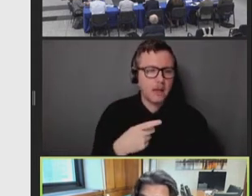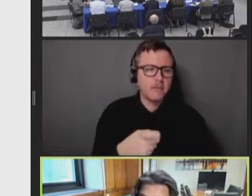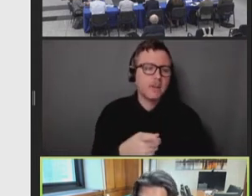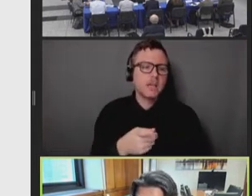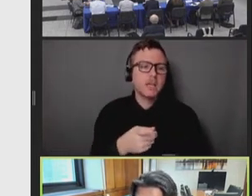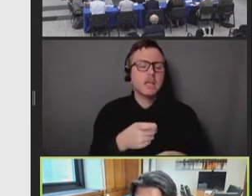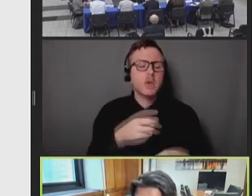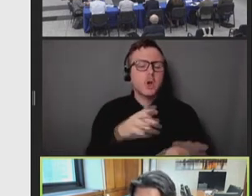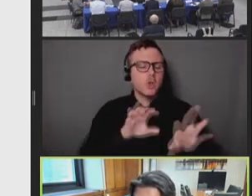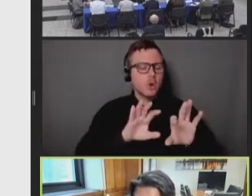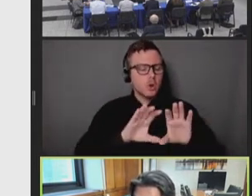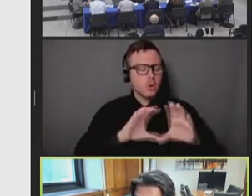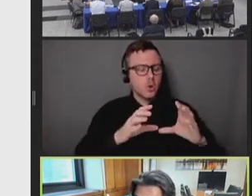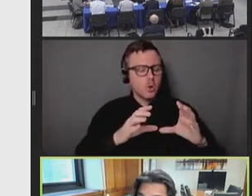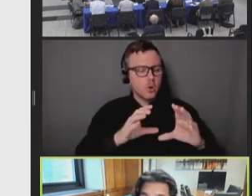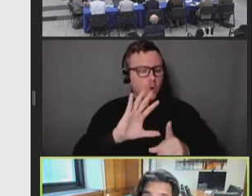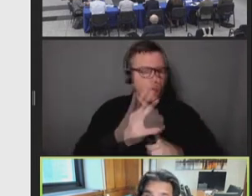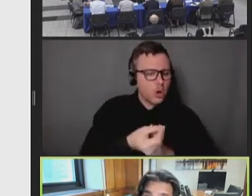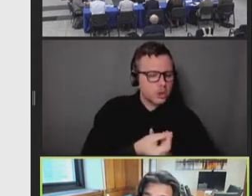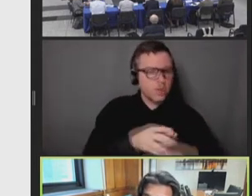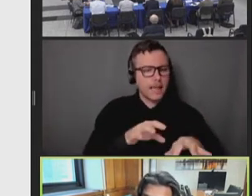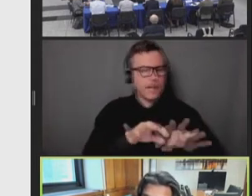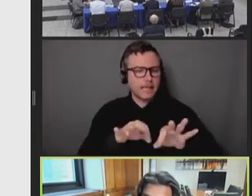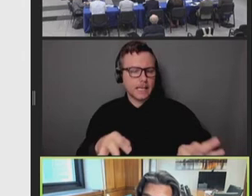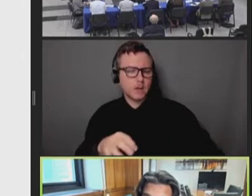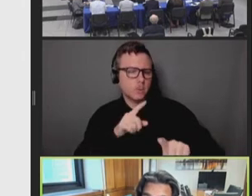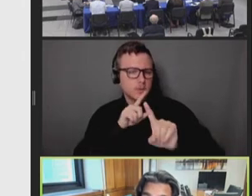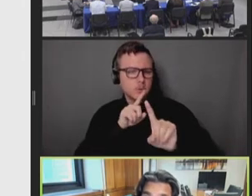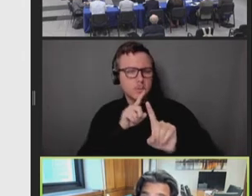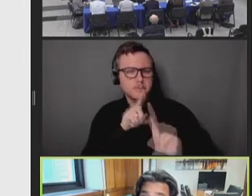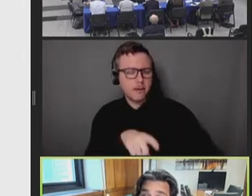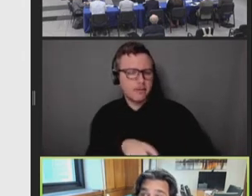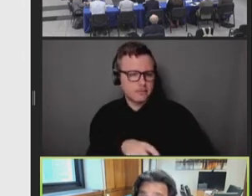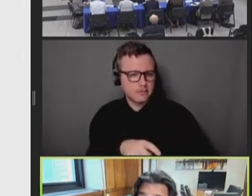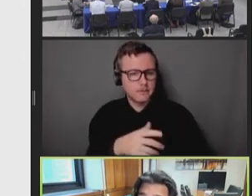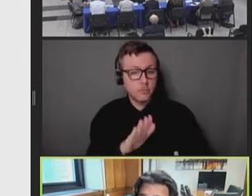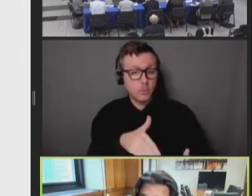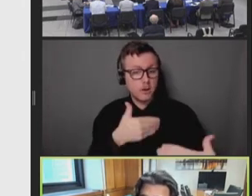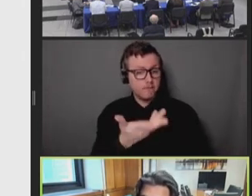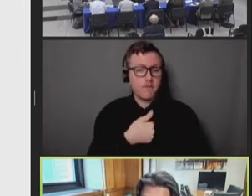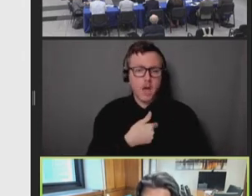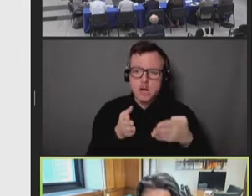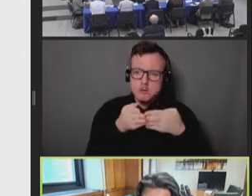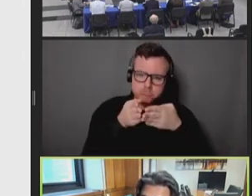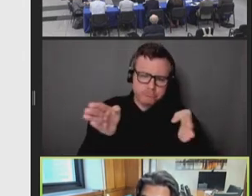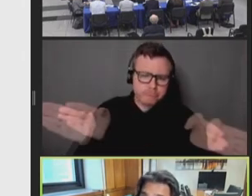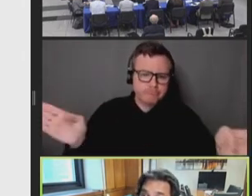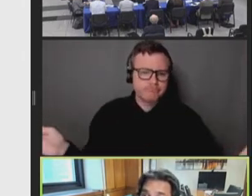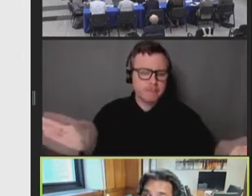linguistically responsive, that are providing not only broad based messaging, but really tailored